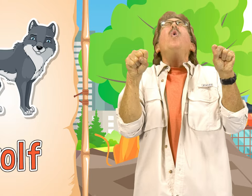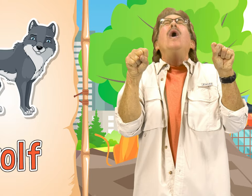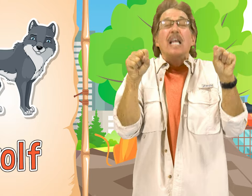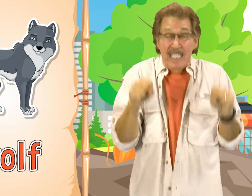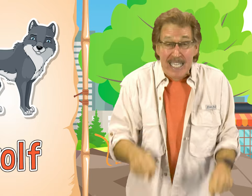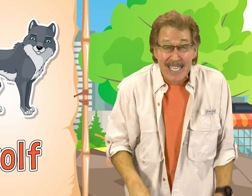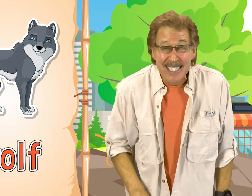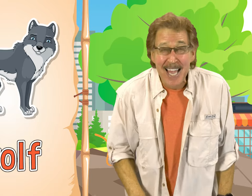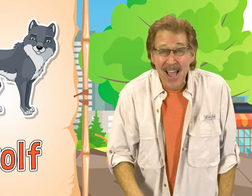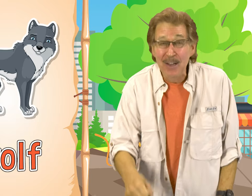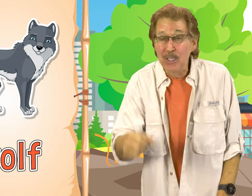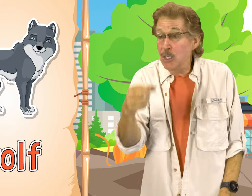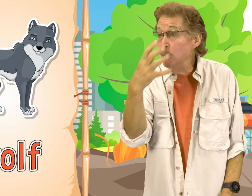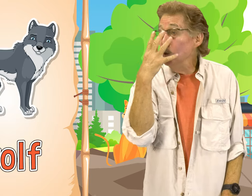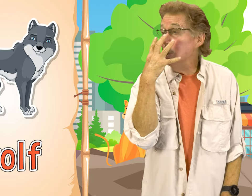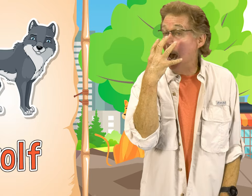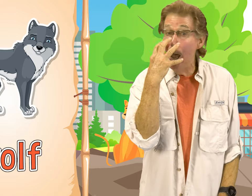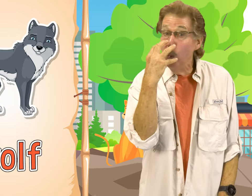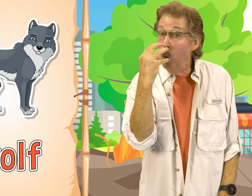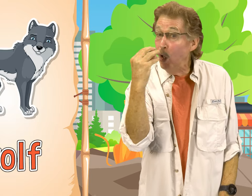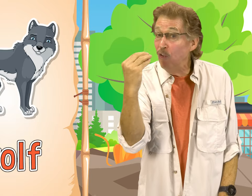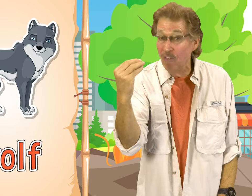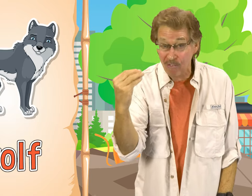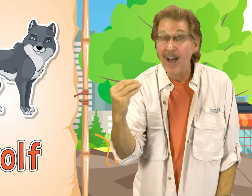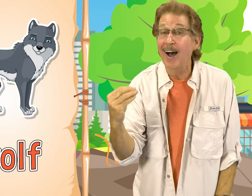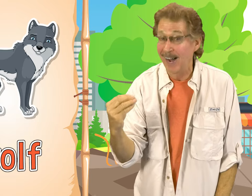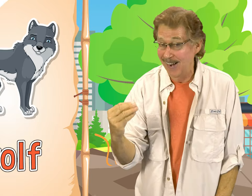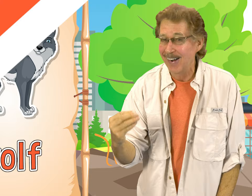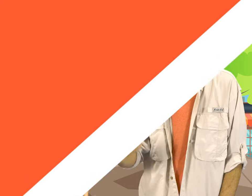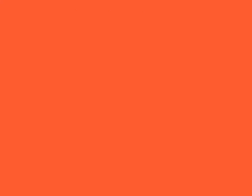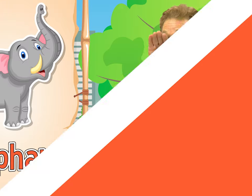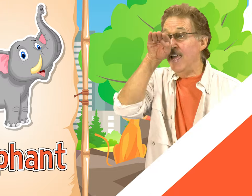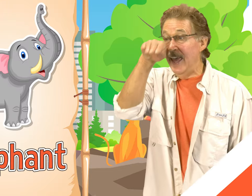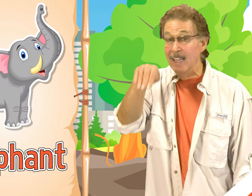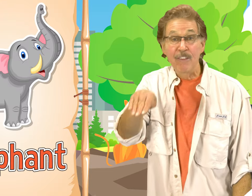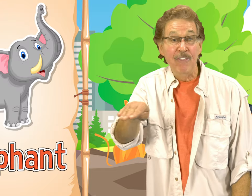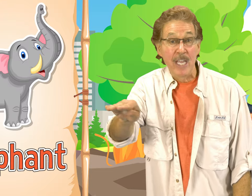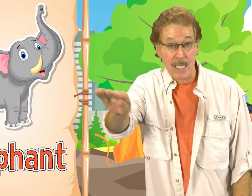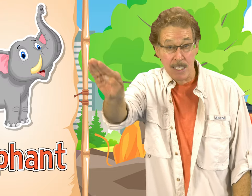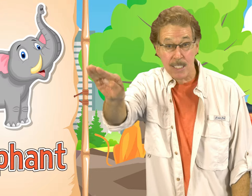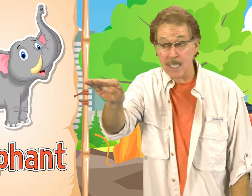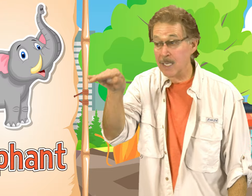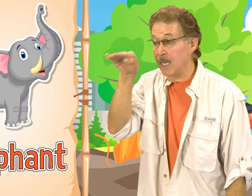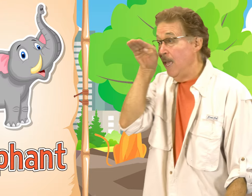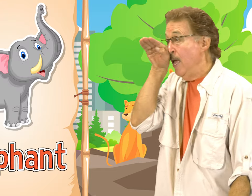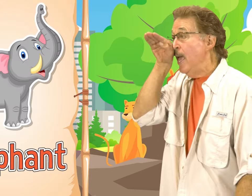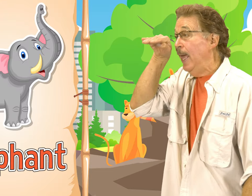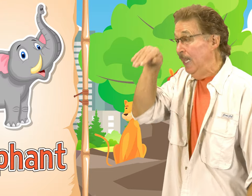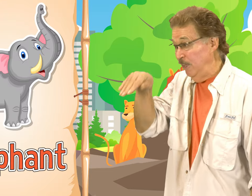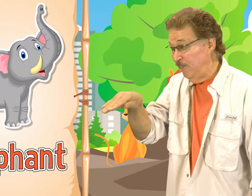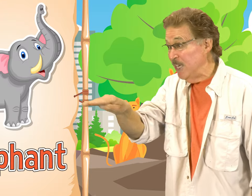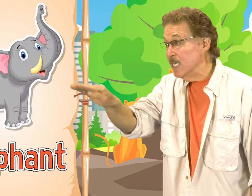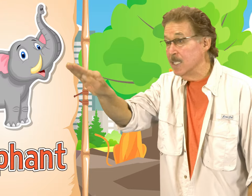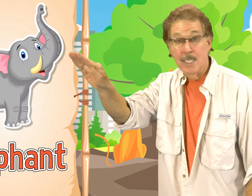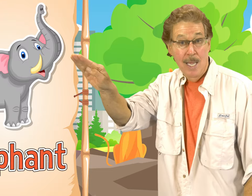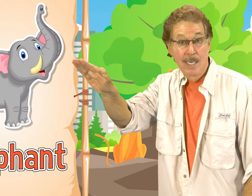This is how you sign wolf Elephant